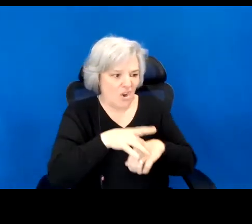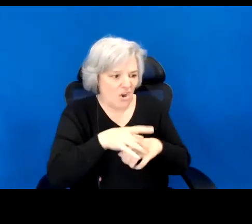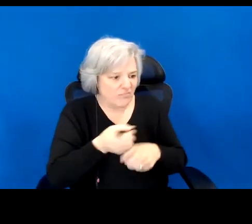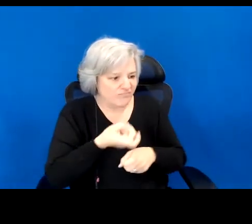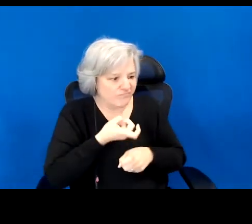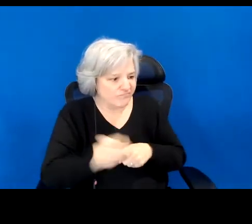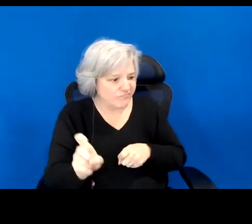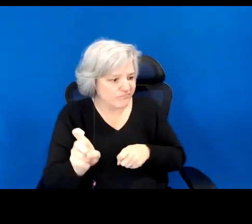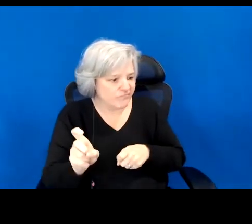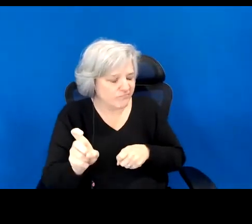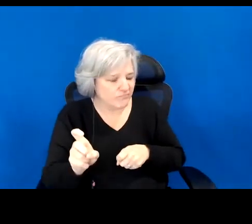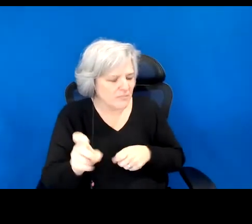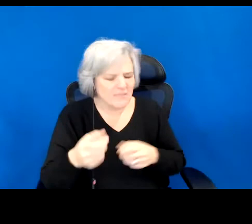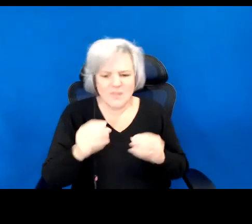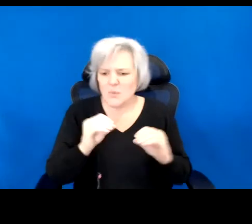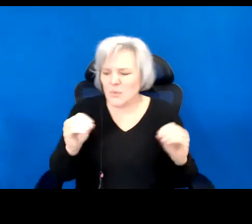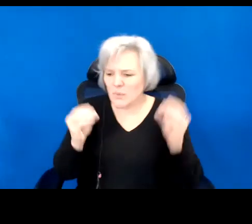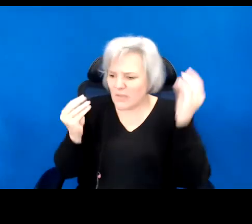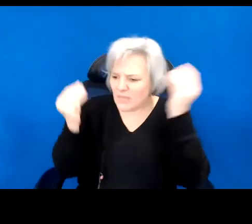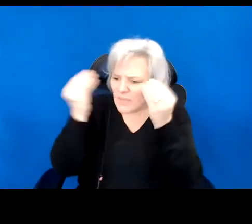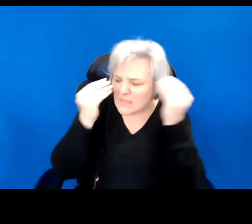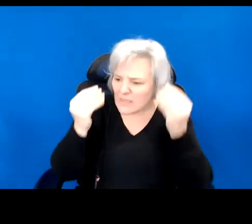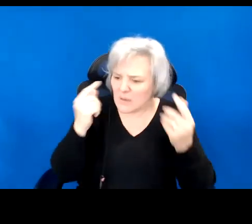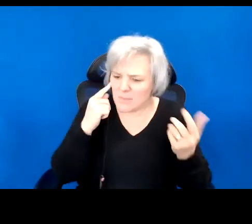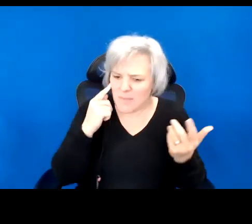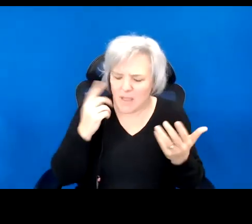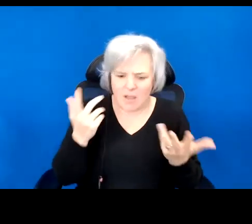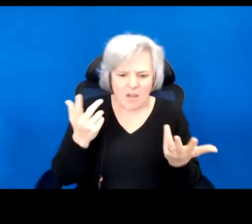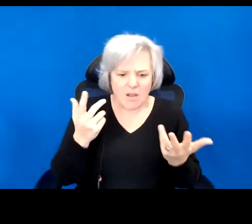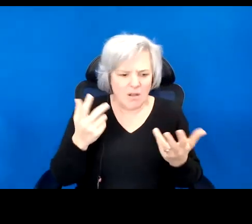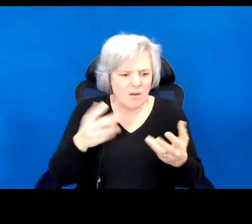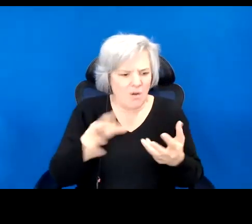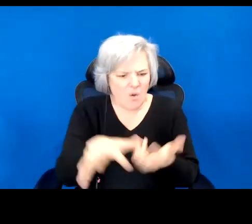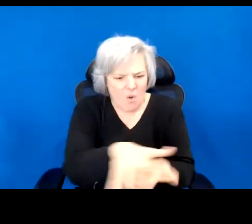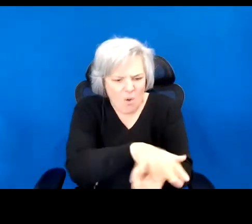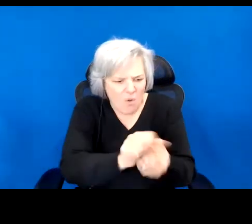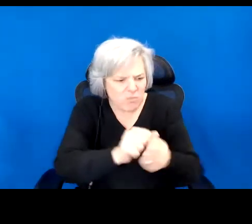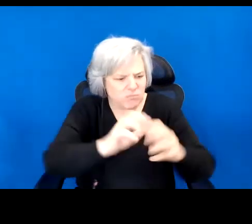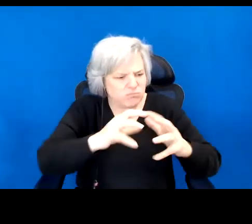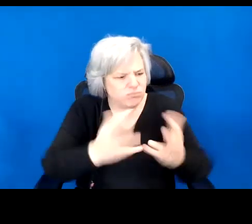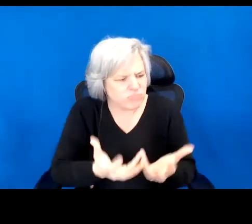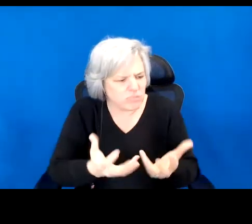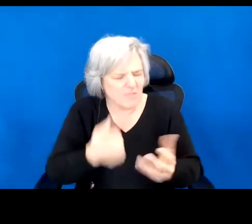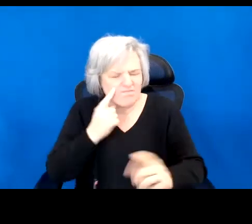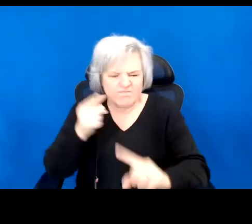There is no consideration of ceasing extraction, only a maniacal mission to discover other